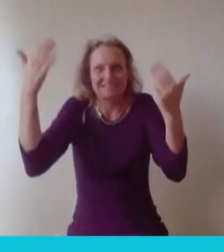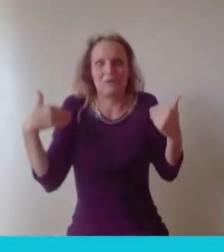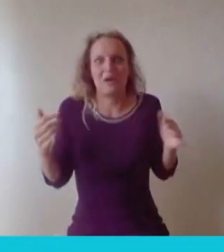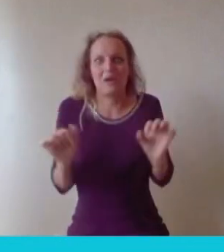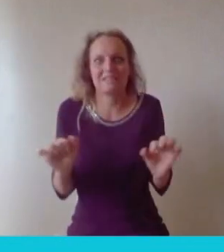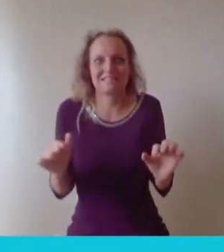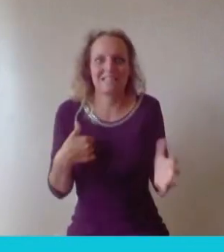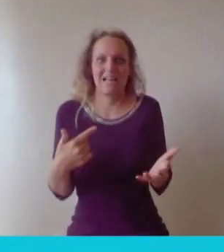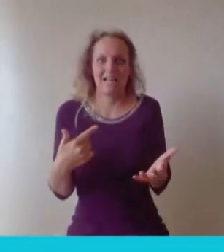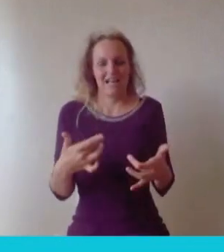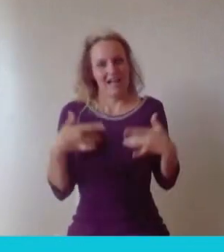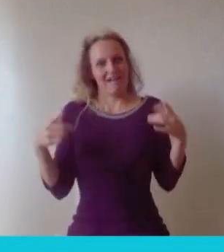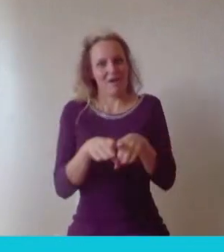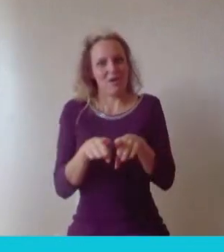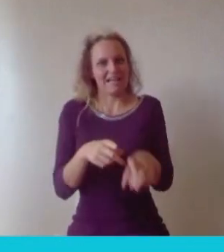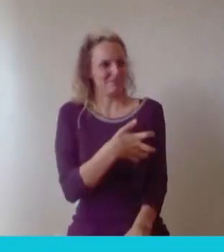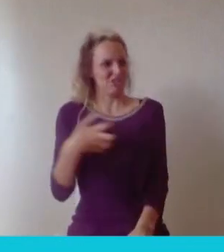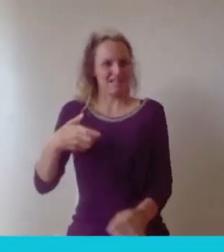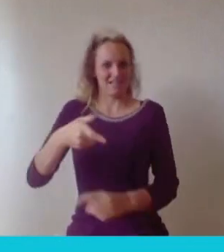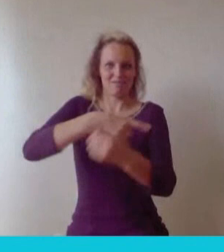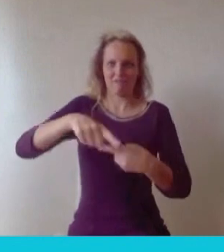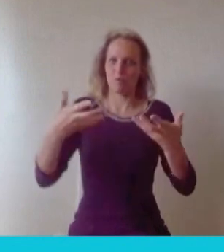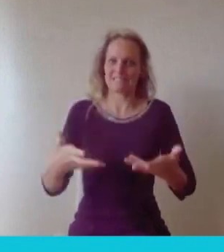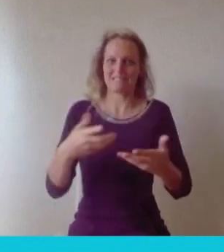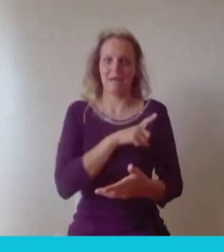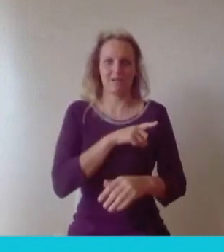everyone today. So as a business and this year is all